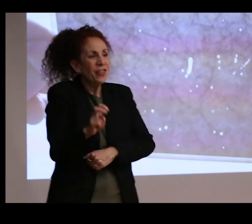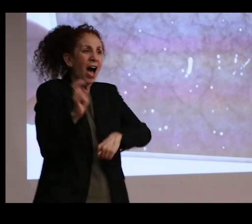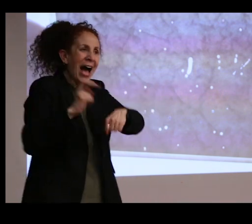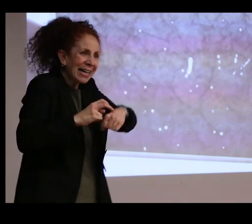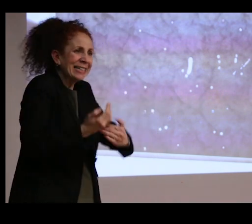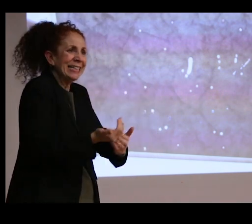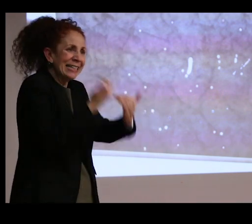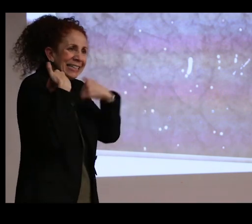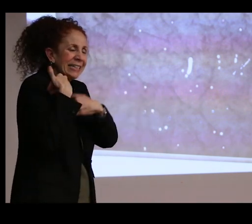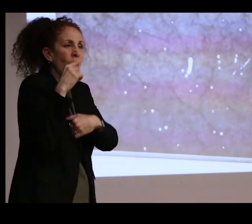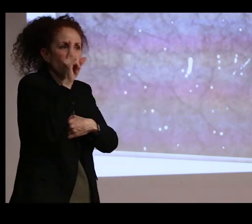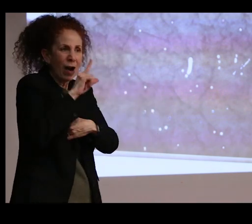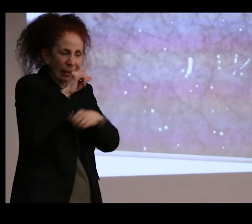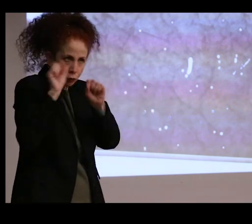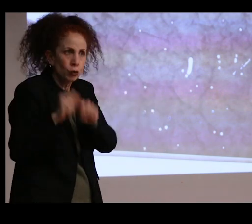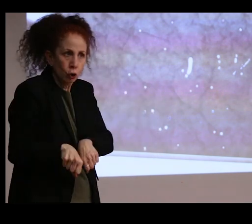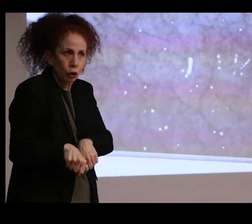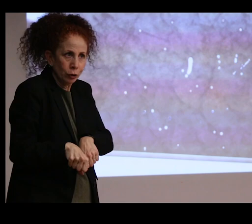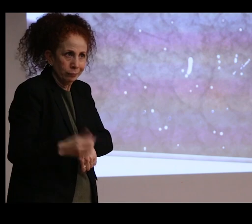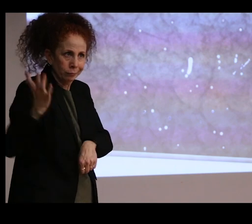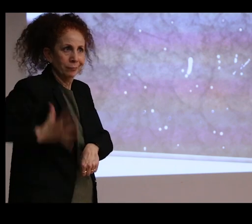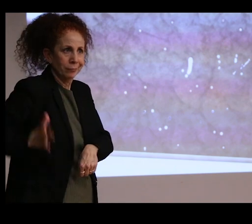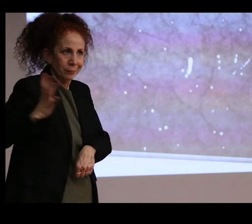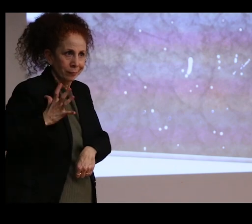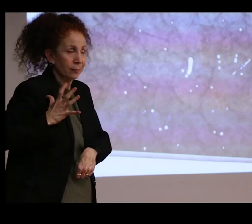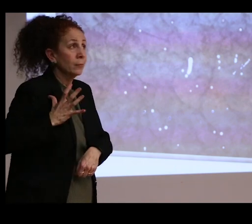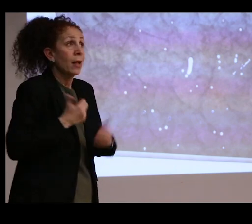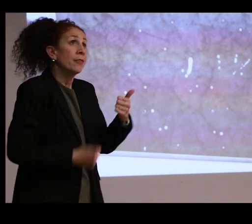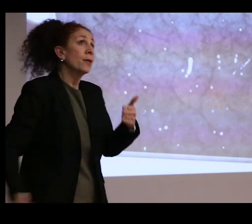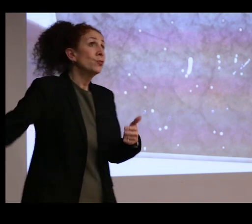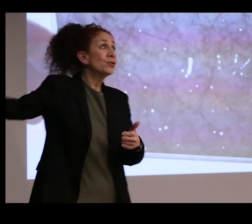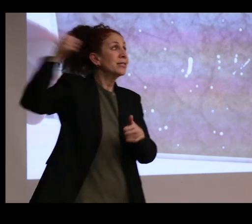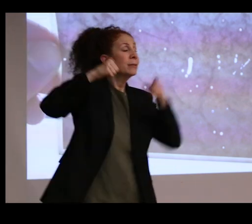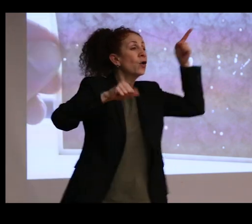And the museum administrators are very frustrated because more people wanted